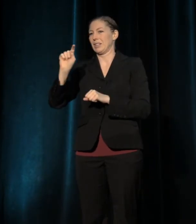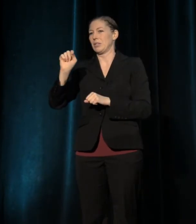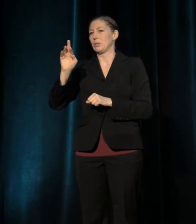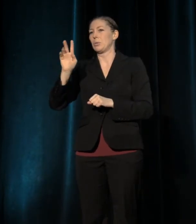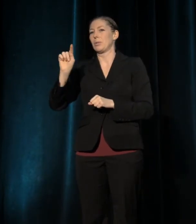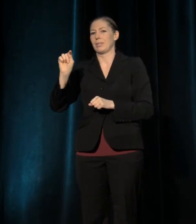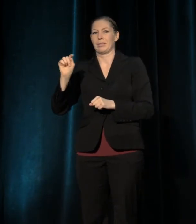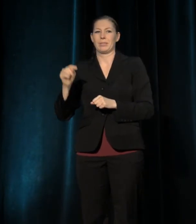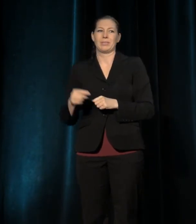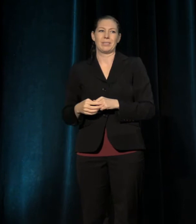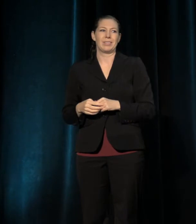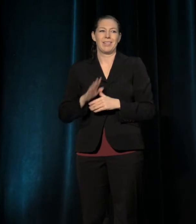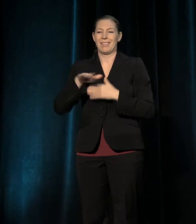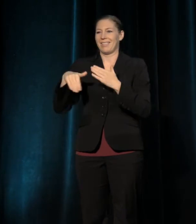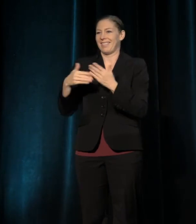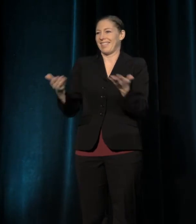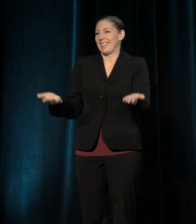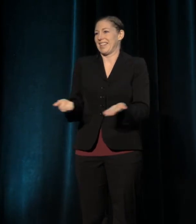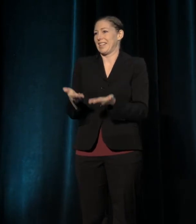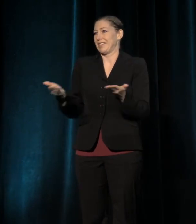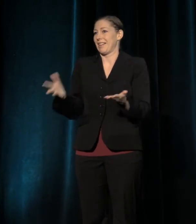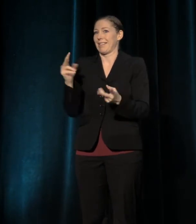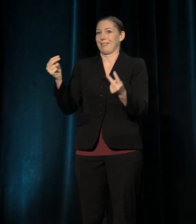for being here today to bear witness.